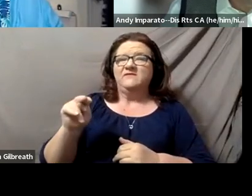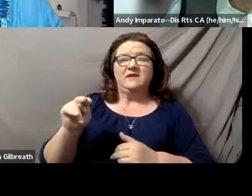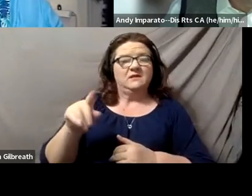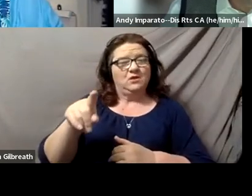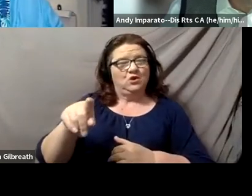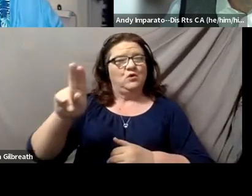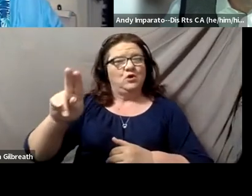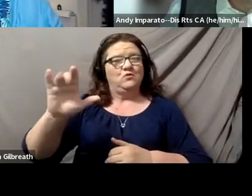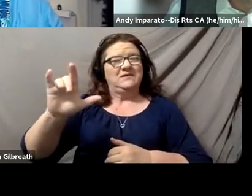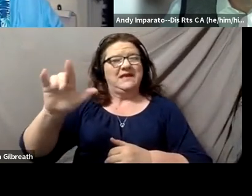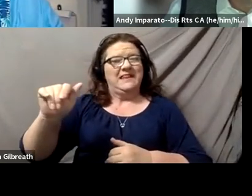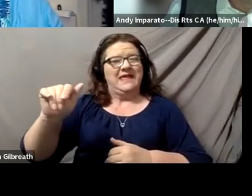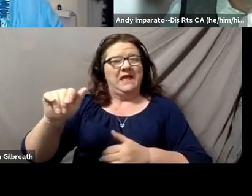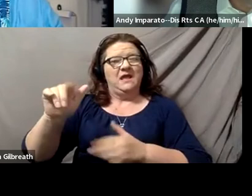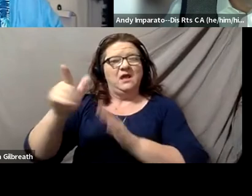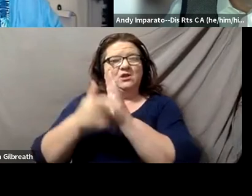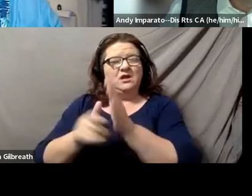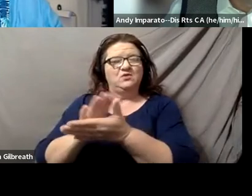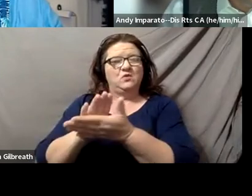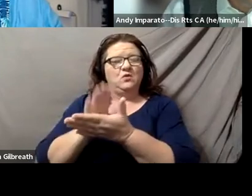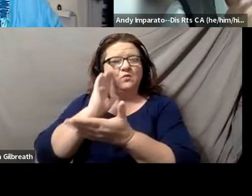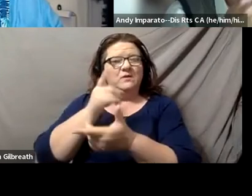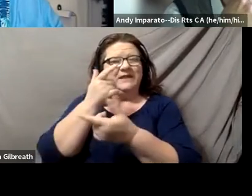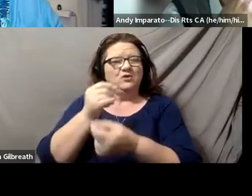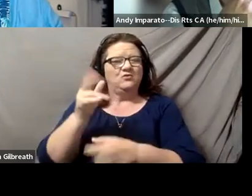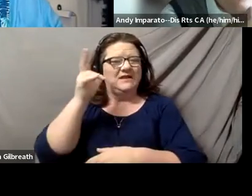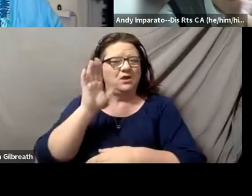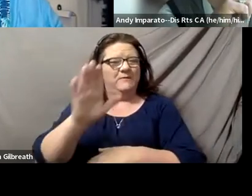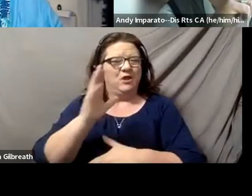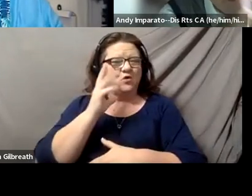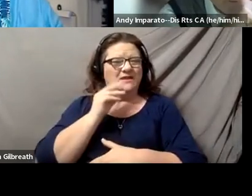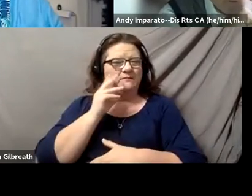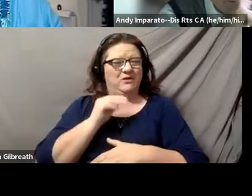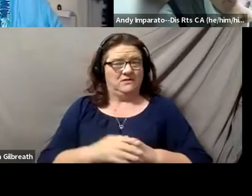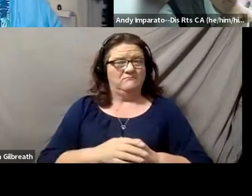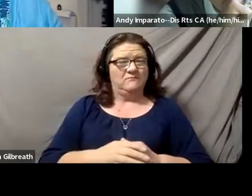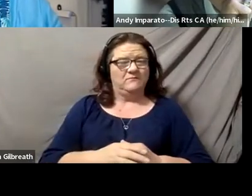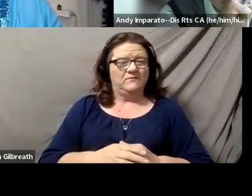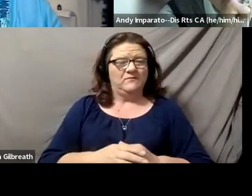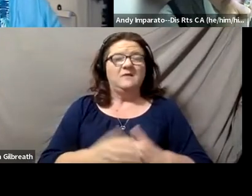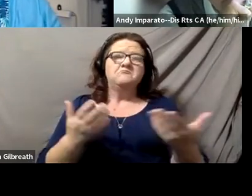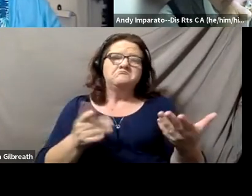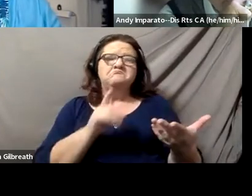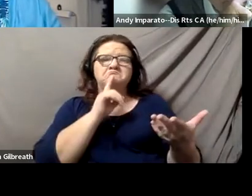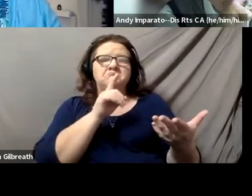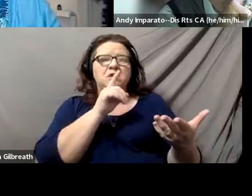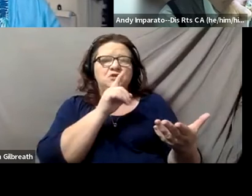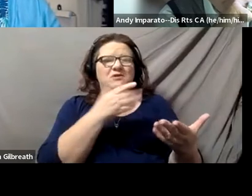I think it would be interesting to hear about your experiences. Well, sure. Thank you.